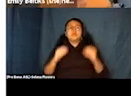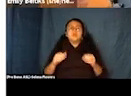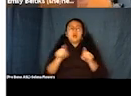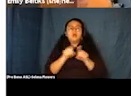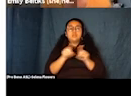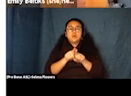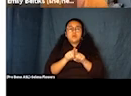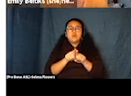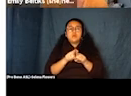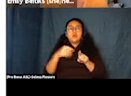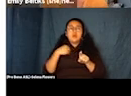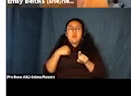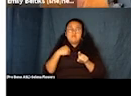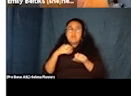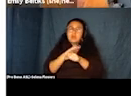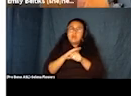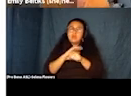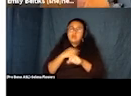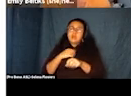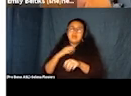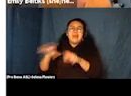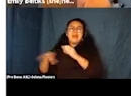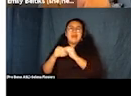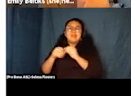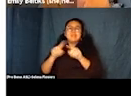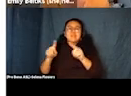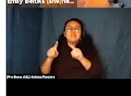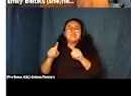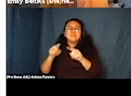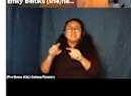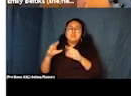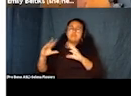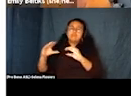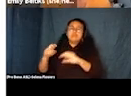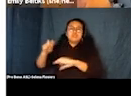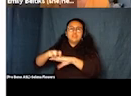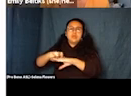to reserve seating in that area so that our deaf patrons can be close enough to see the interpreting and